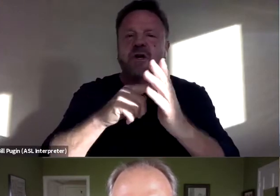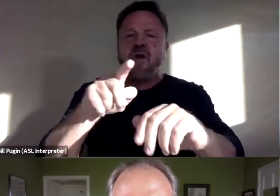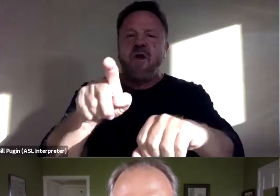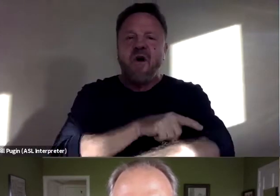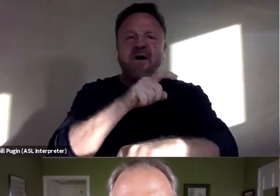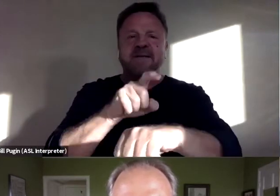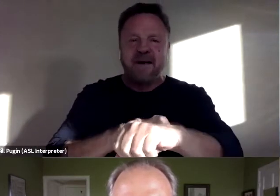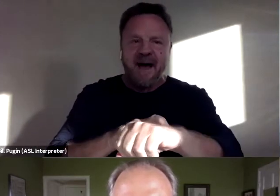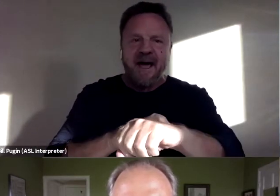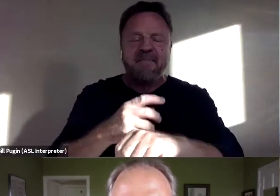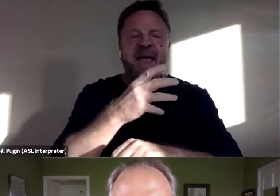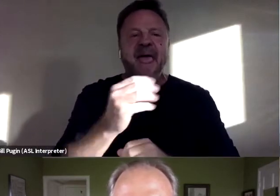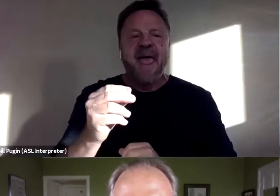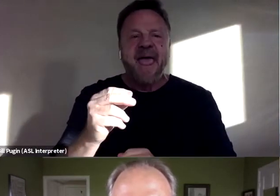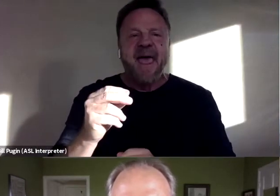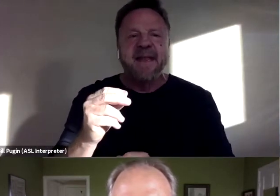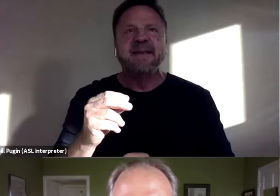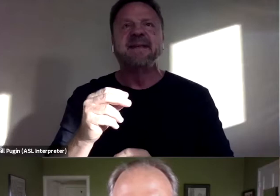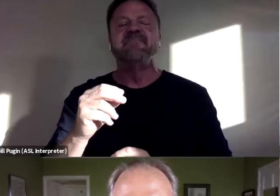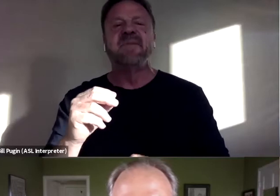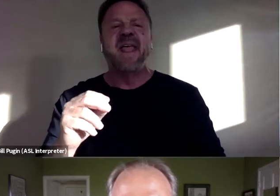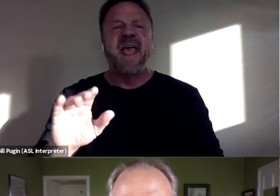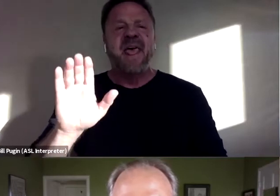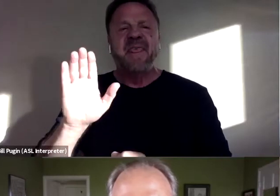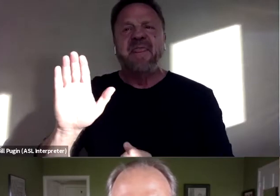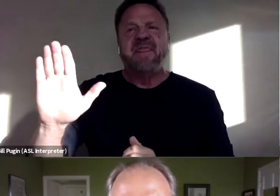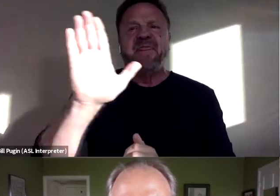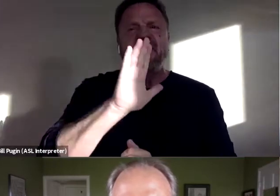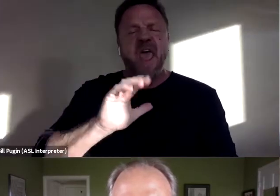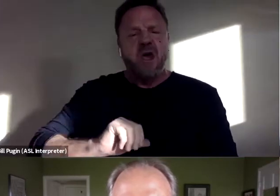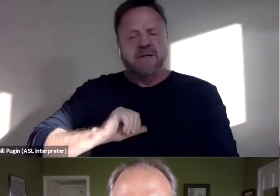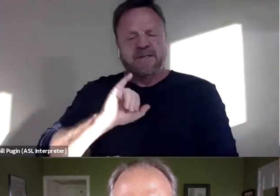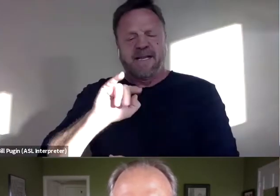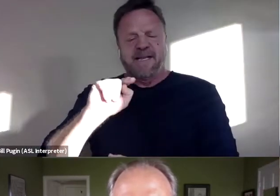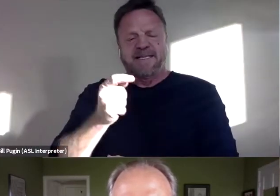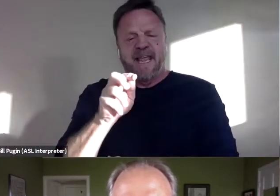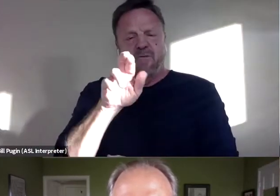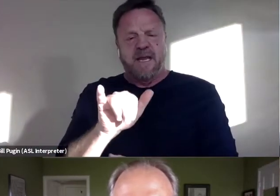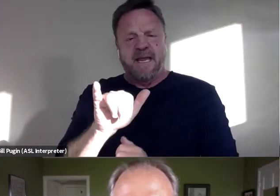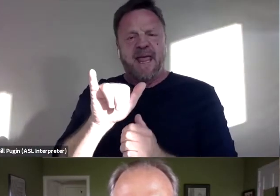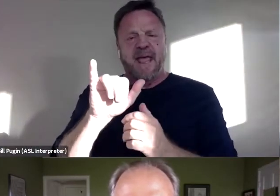And their sort of integrity as filmmakers and as people and their experience with survivors